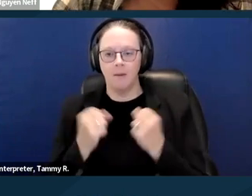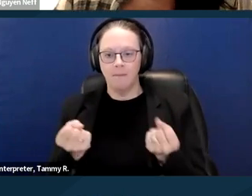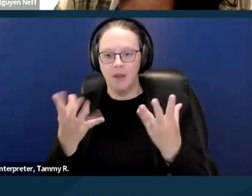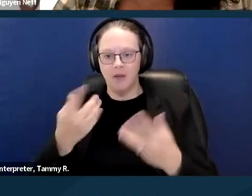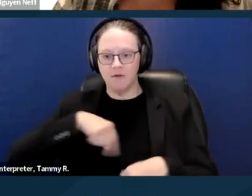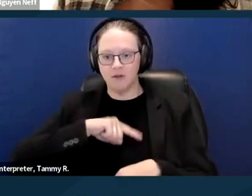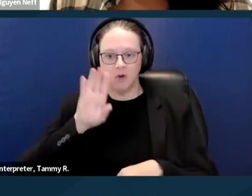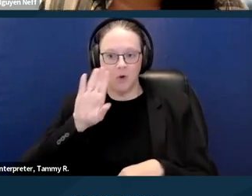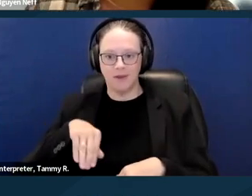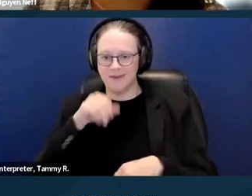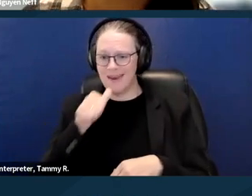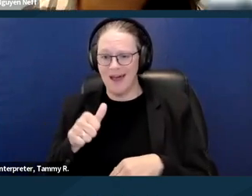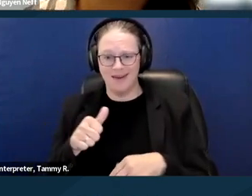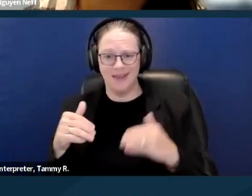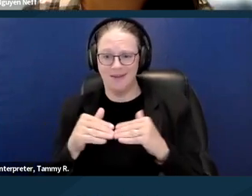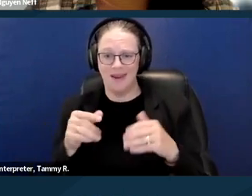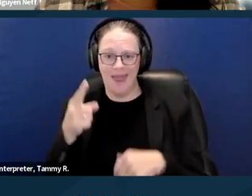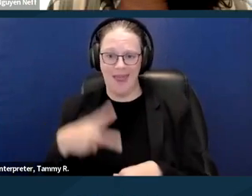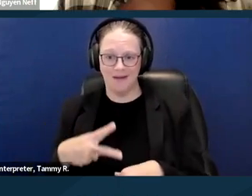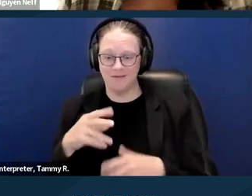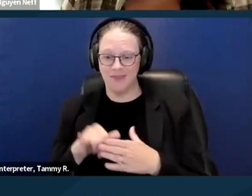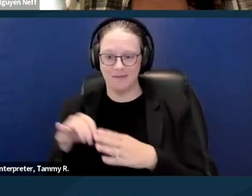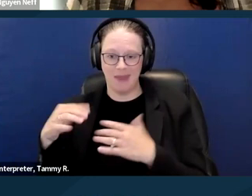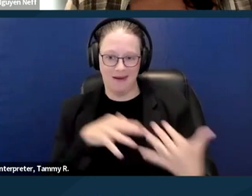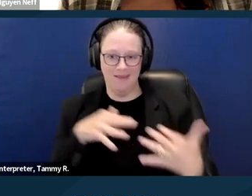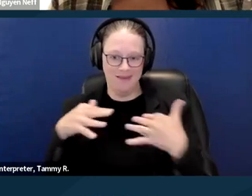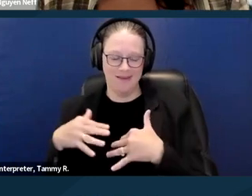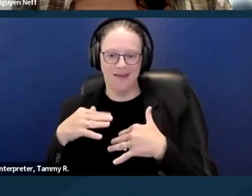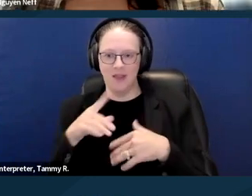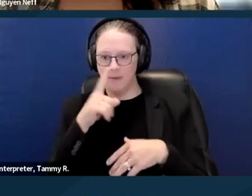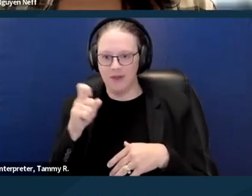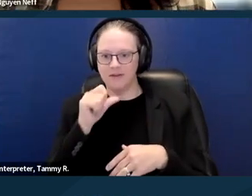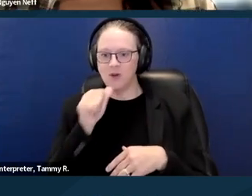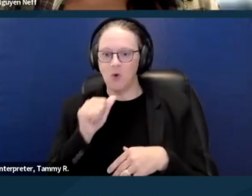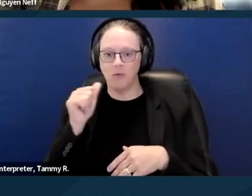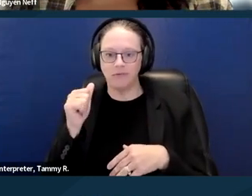is not even half the battle to put it in as affirmative defense, 'cause you don't always get the opportunity to litigate it